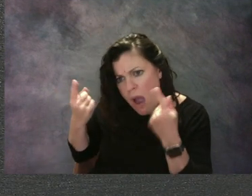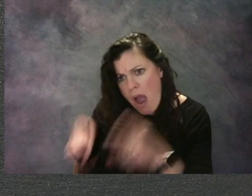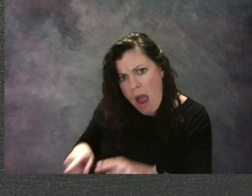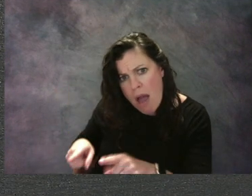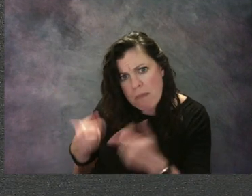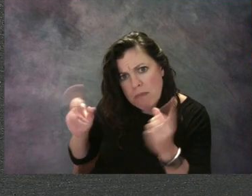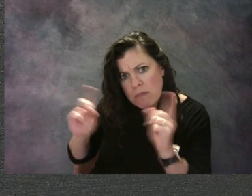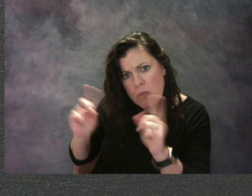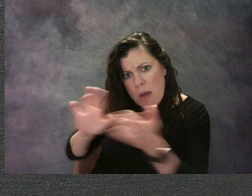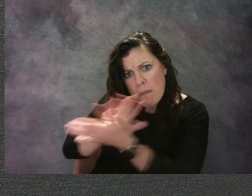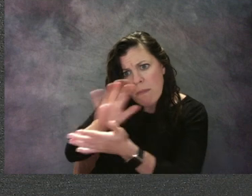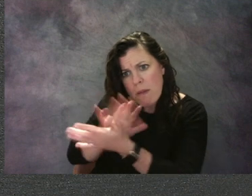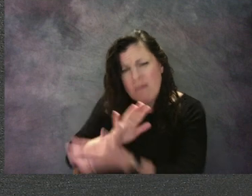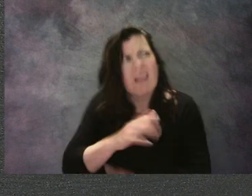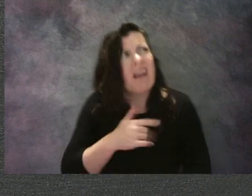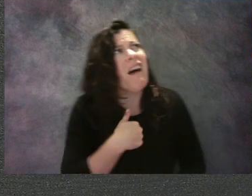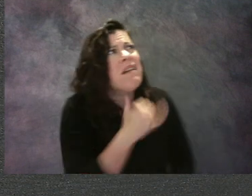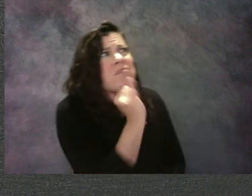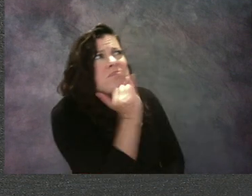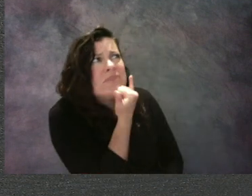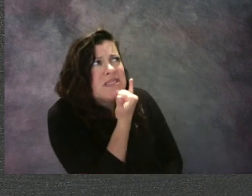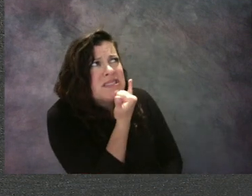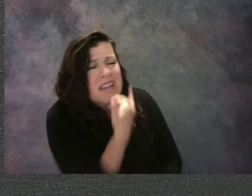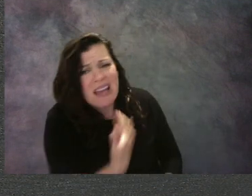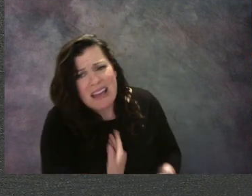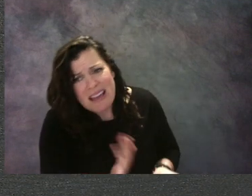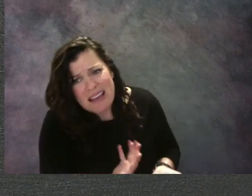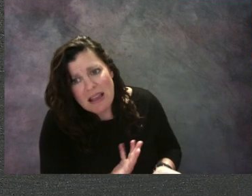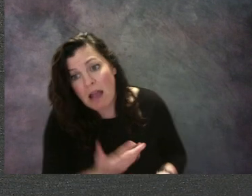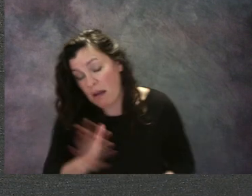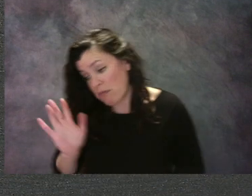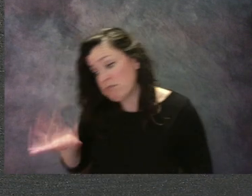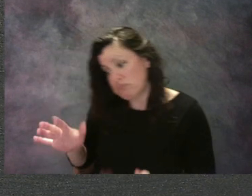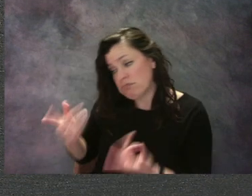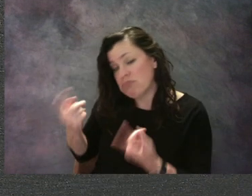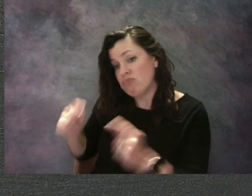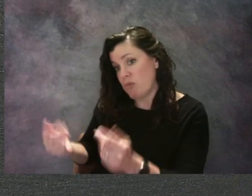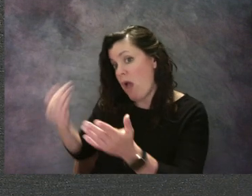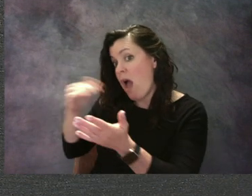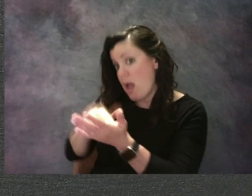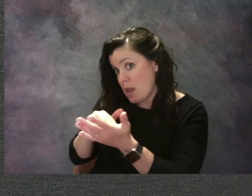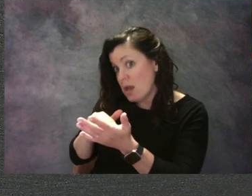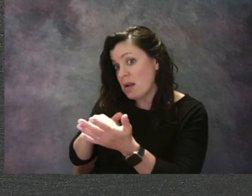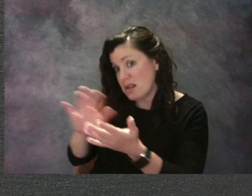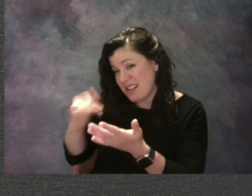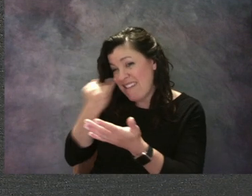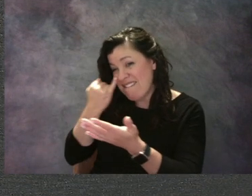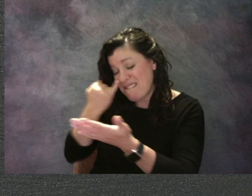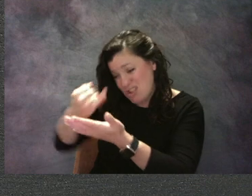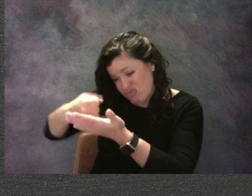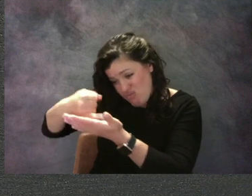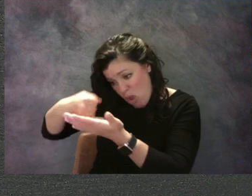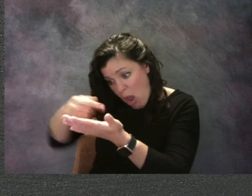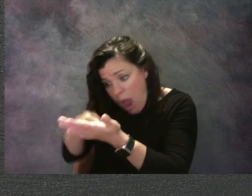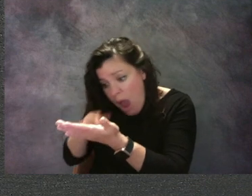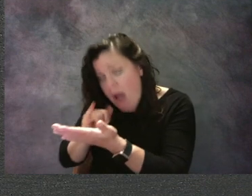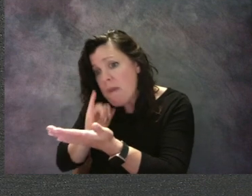"I made a mistake," Regina mumbled. "Well, try to draw around it next time," said Mrs. Li. "You're wasting paper."